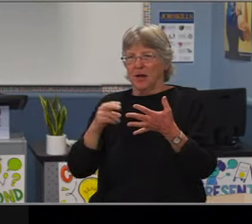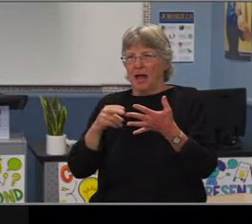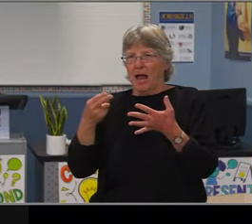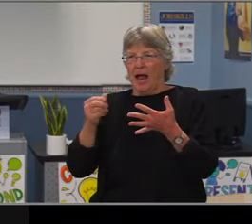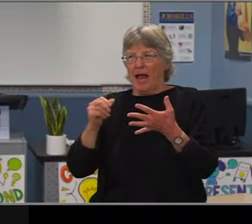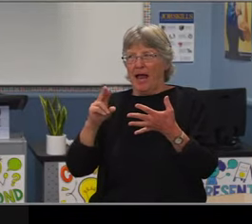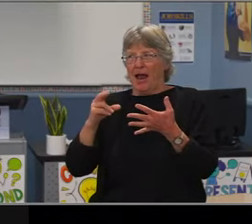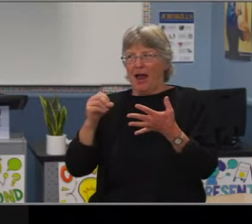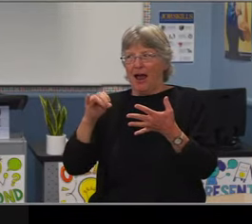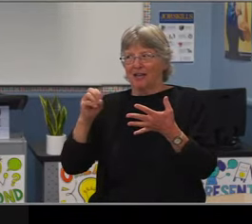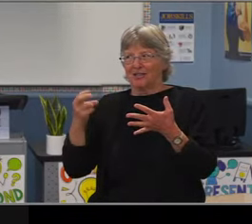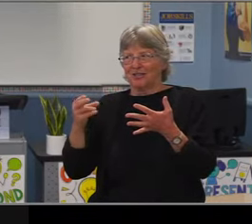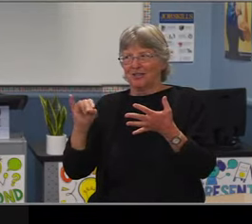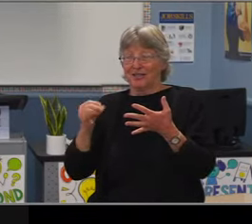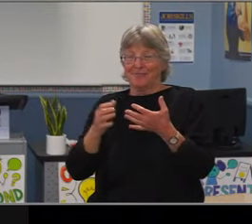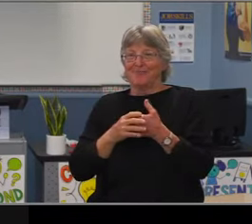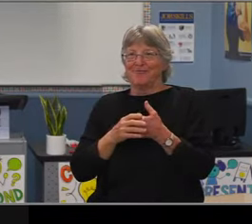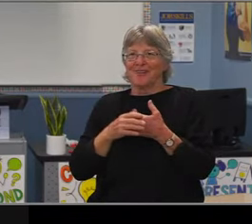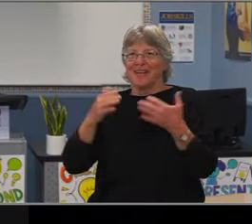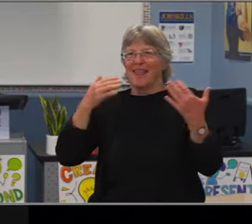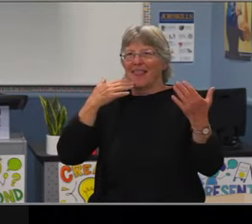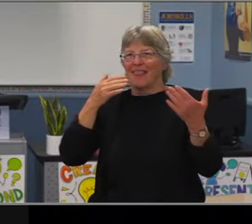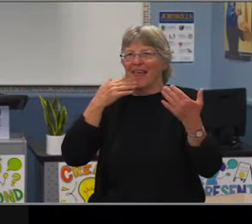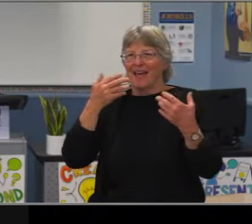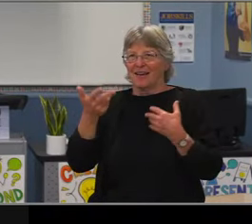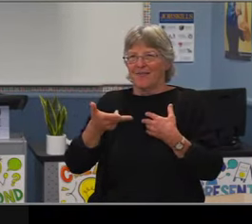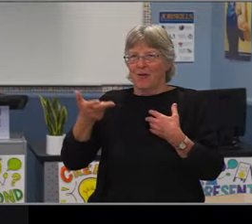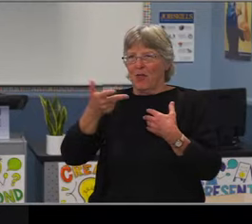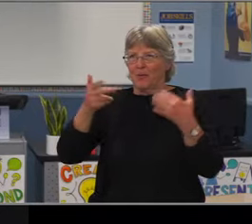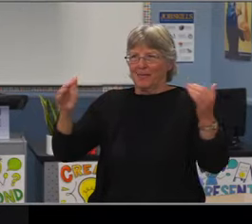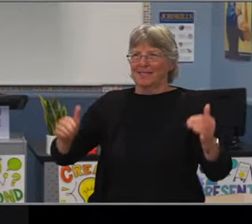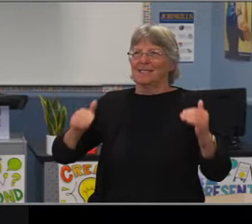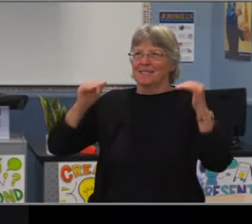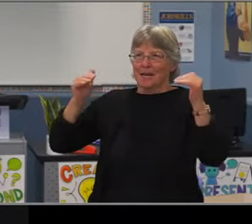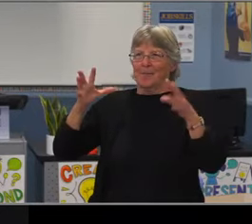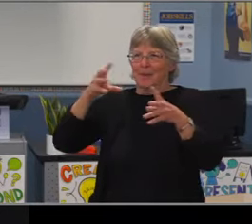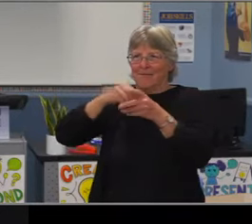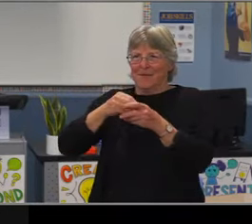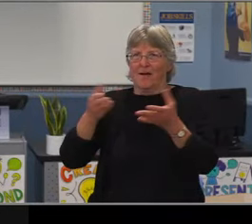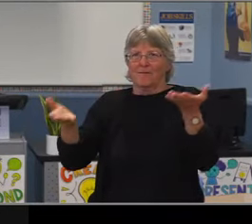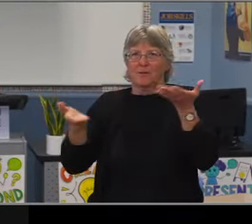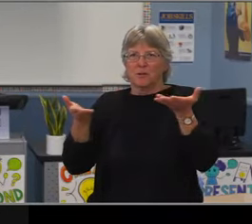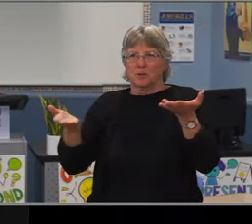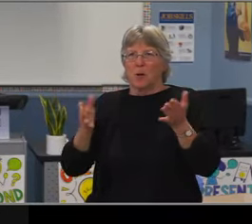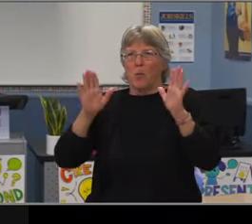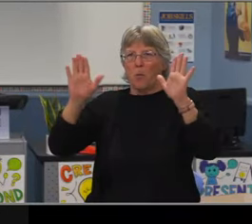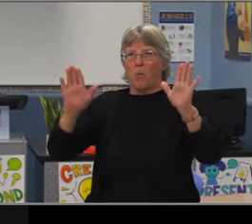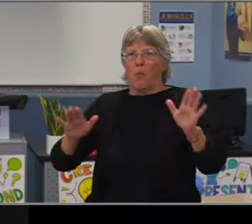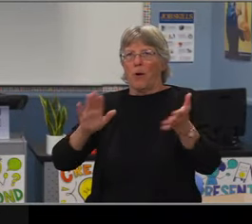nominate honorary degree recipients who have distinguished themselves through their dedication